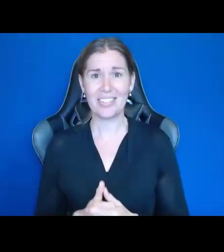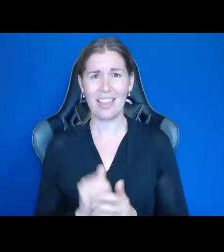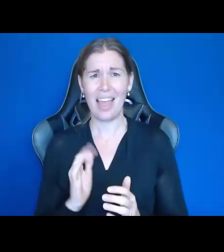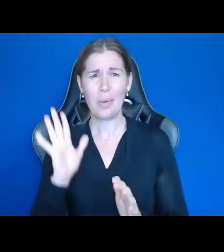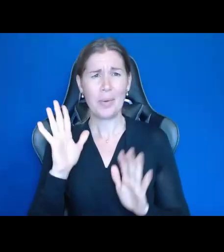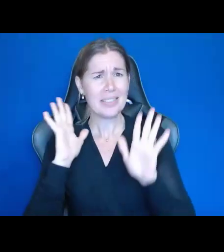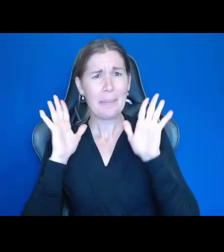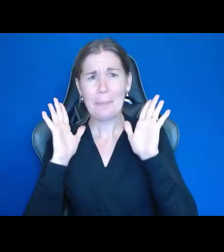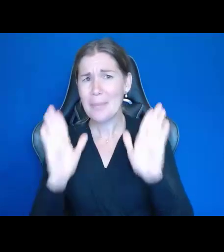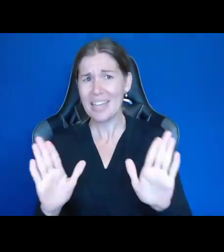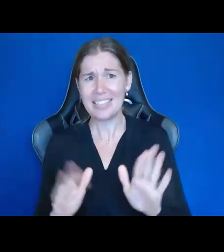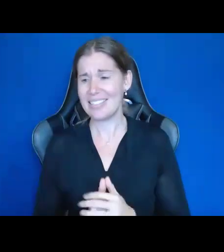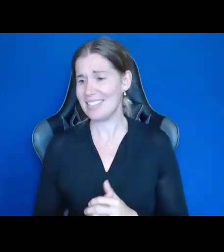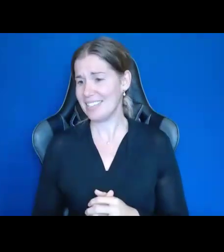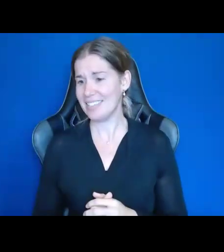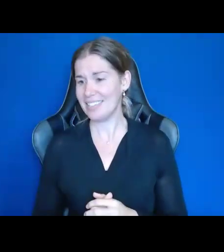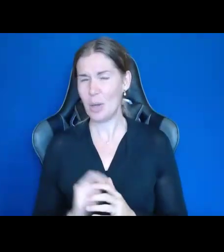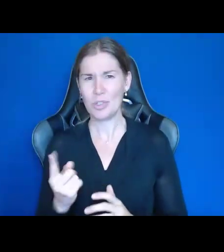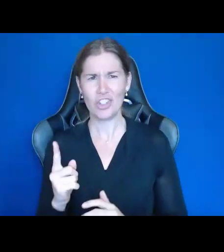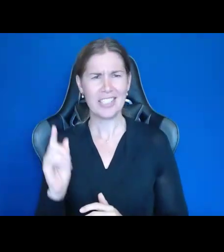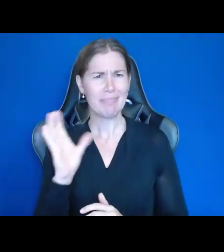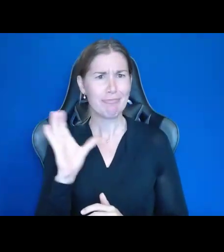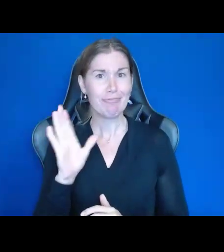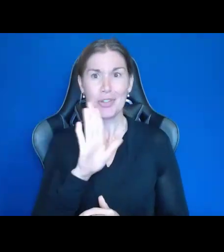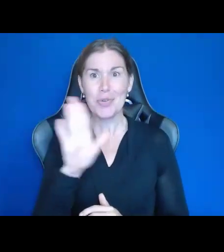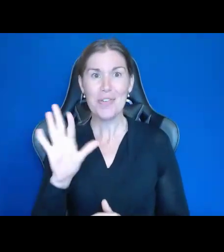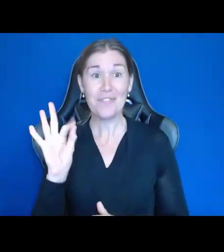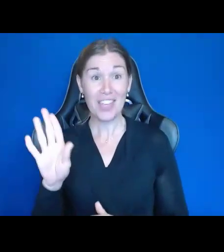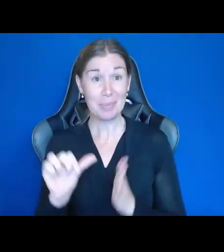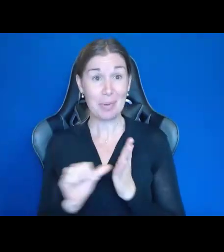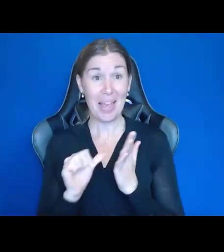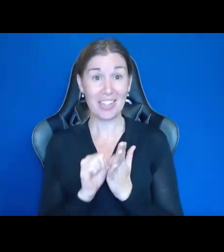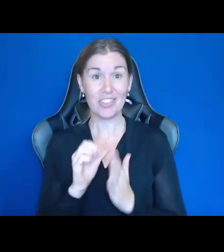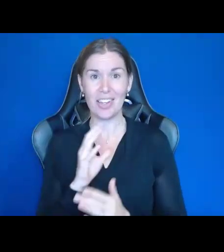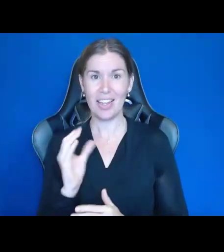I was just kind of browsing the Facebook page, and one of the things that the coffee shop